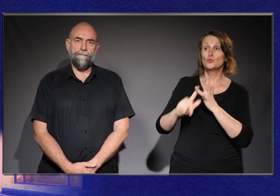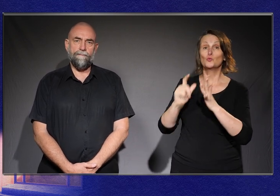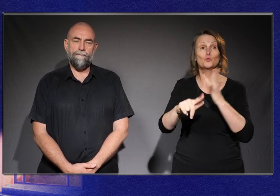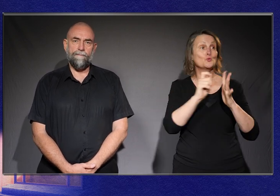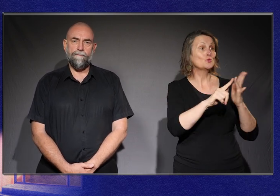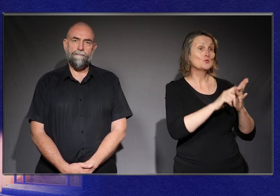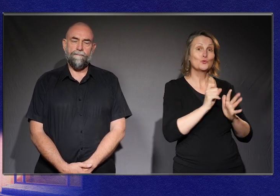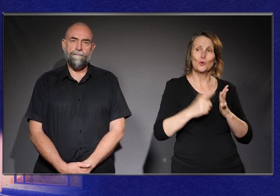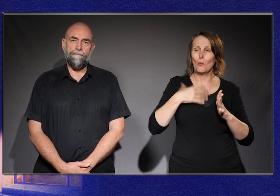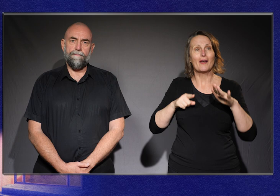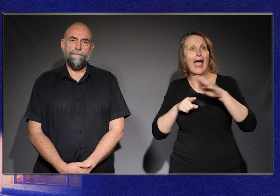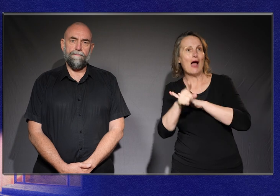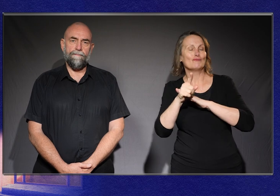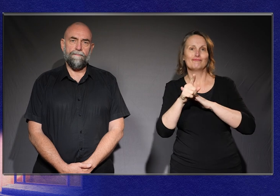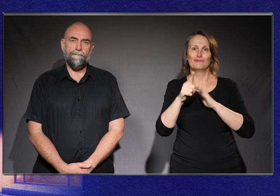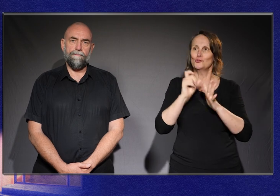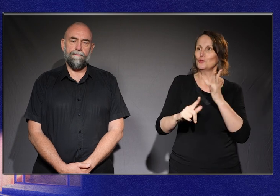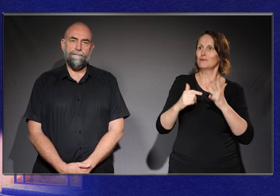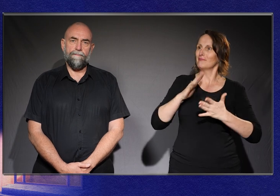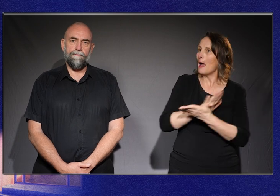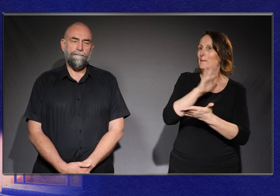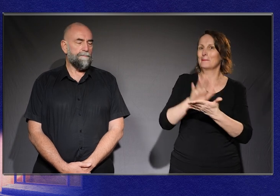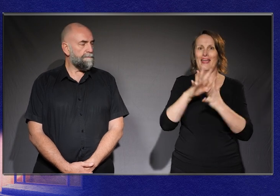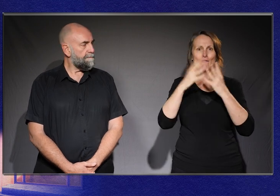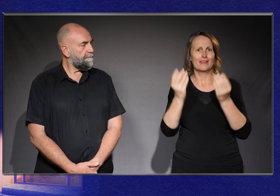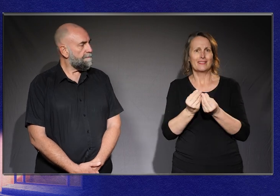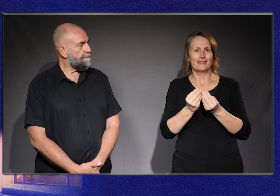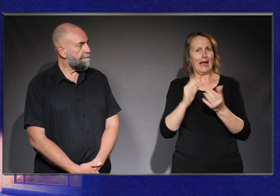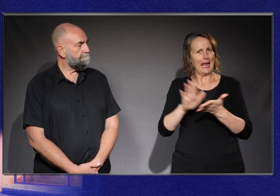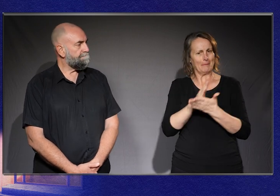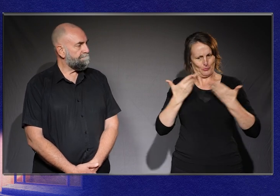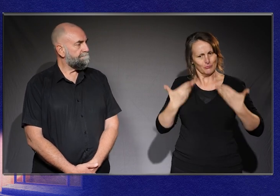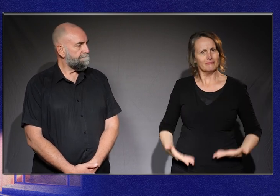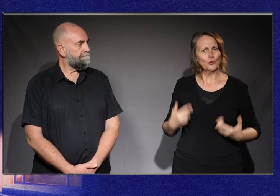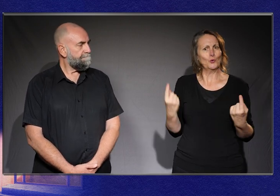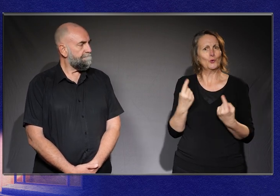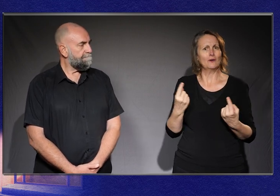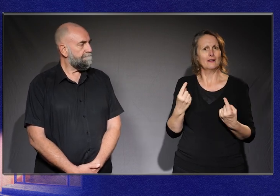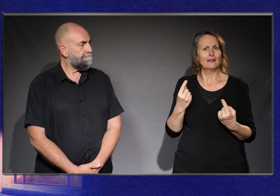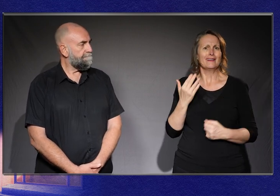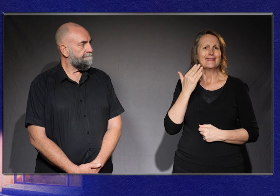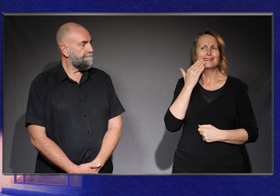And be out there and be happy with who I am and not stress about all these preconceived